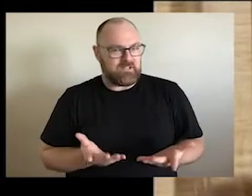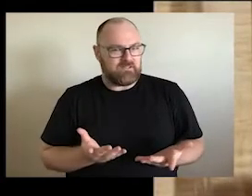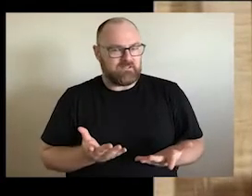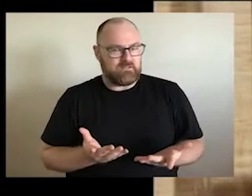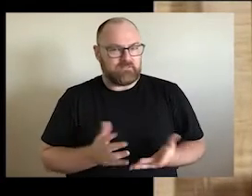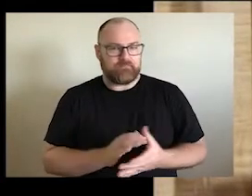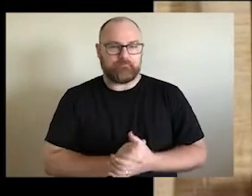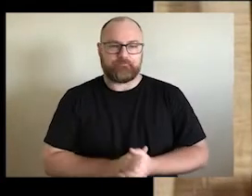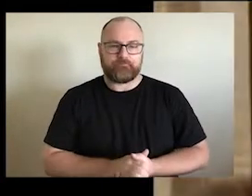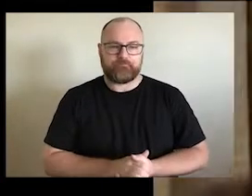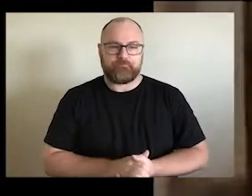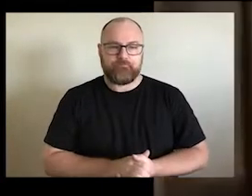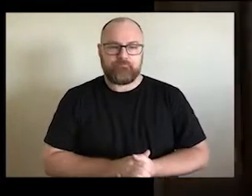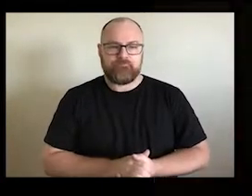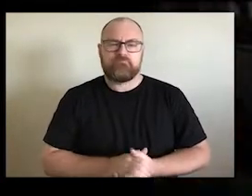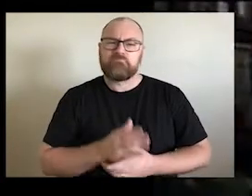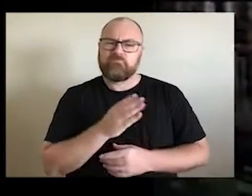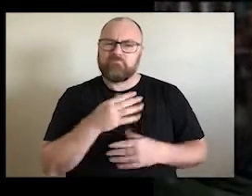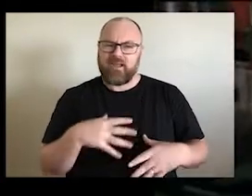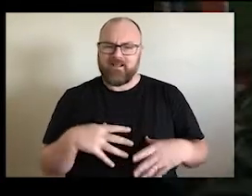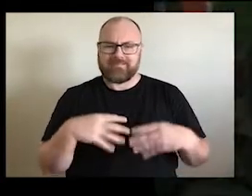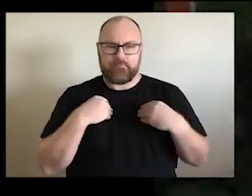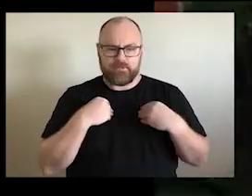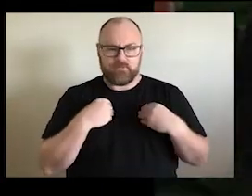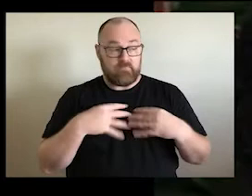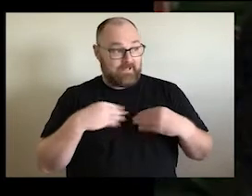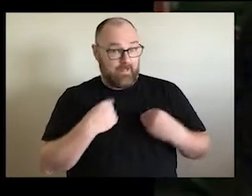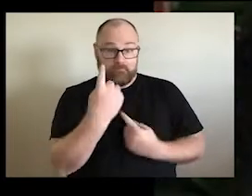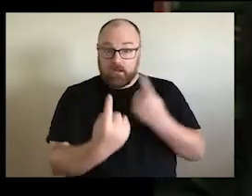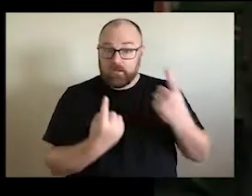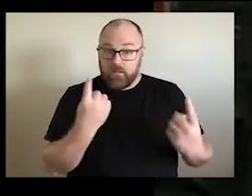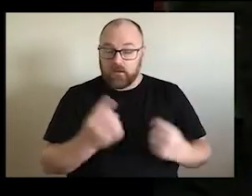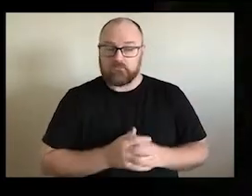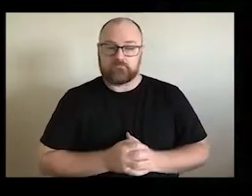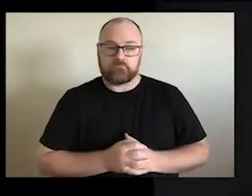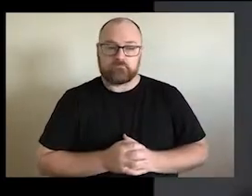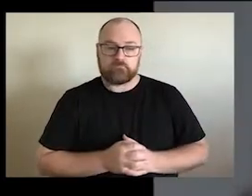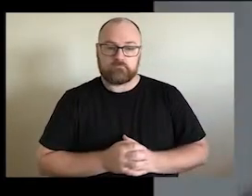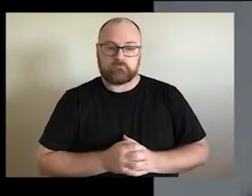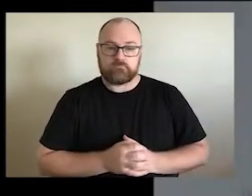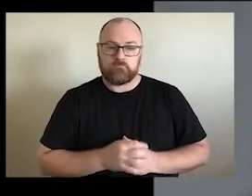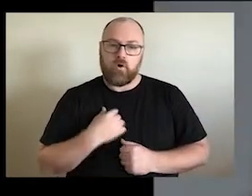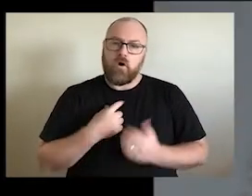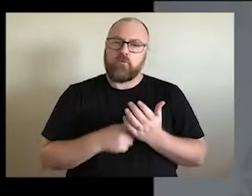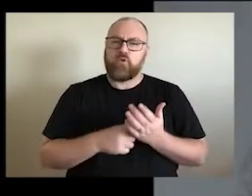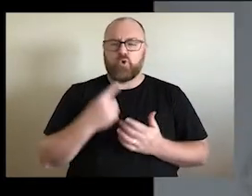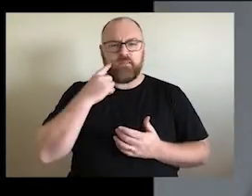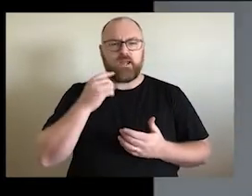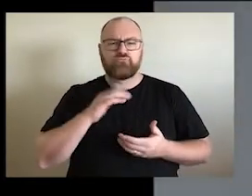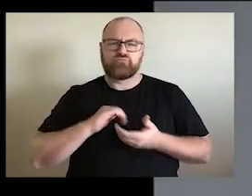to most. Acceptance and it's accepting one another. I prefer to think of reconciliation